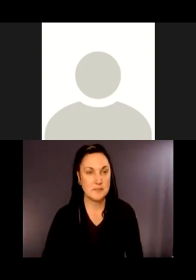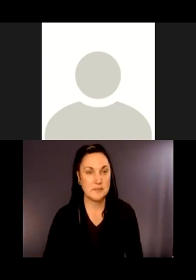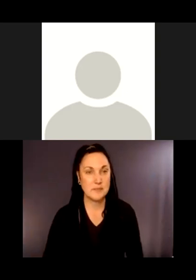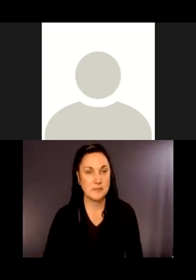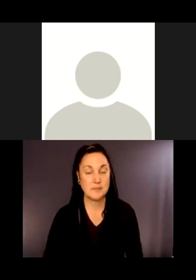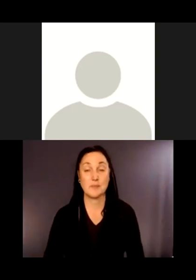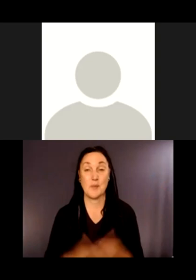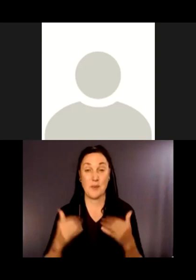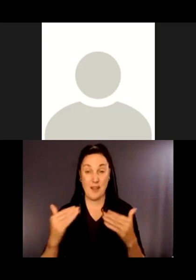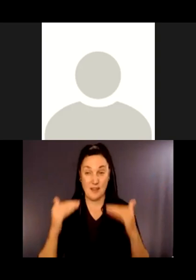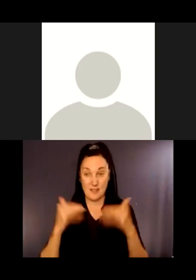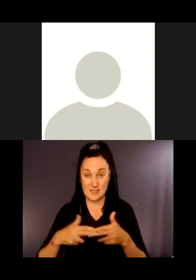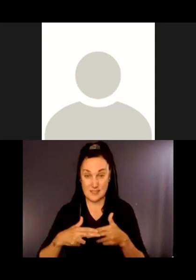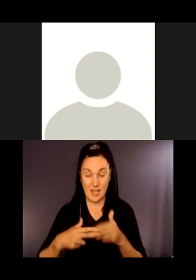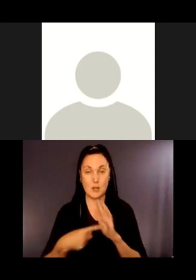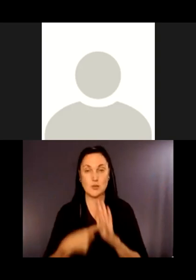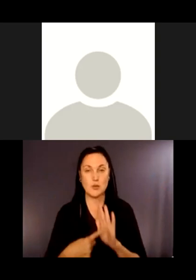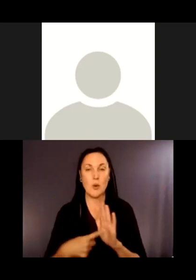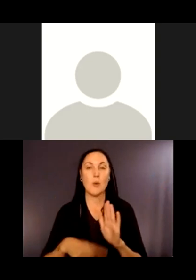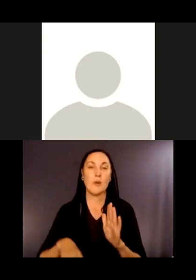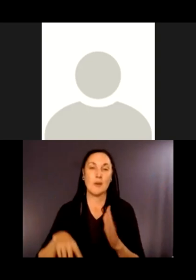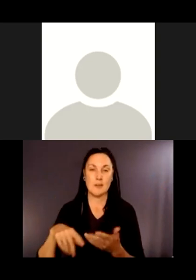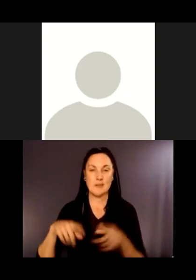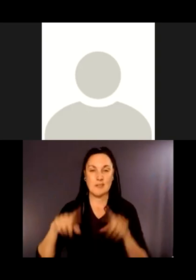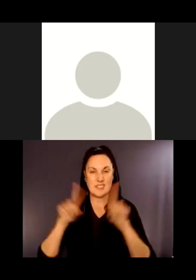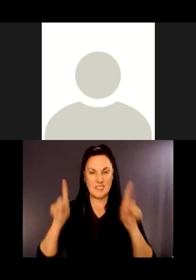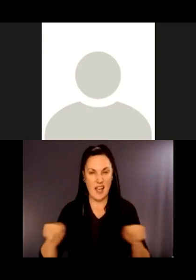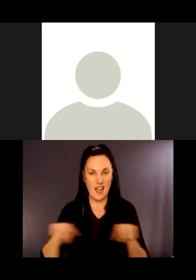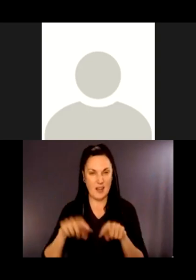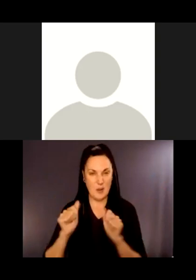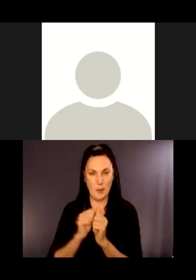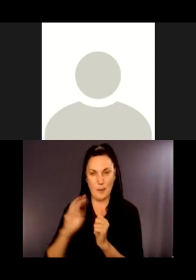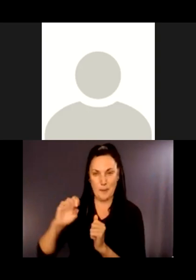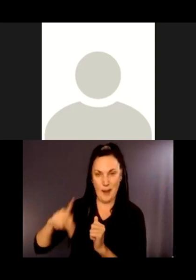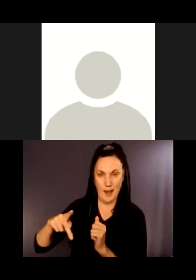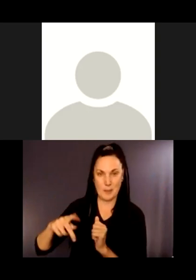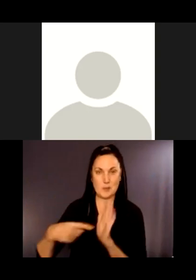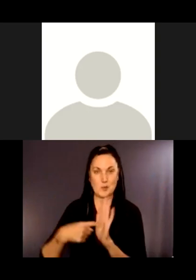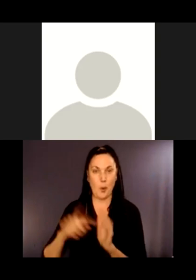on information that helps people plan their trip and gives them important emergency contact information.